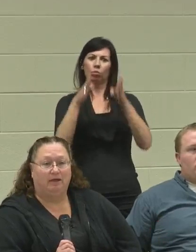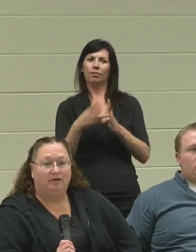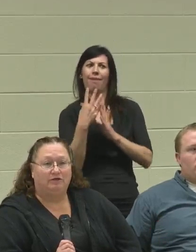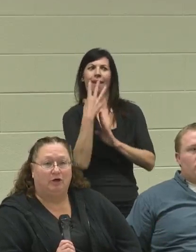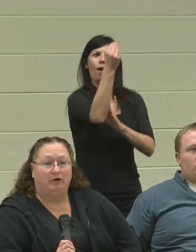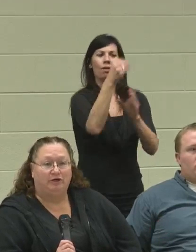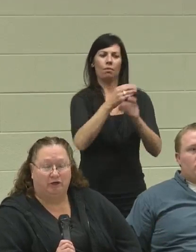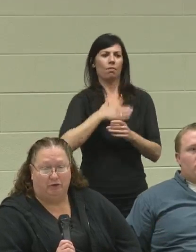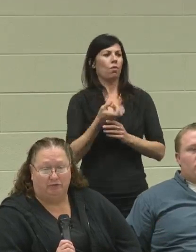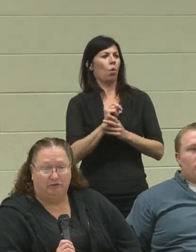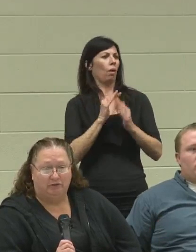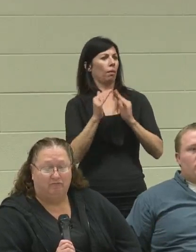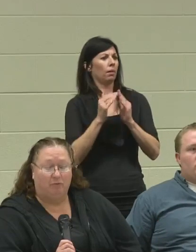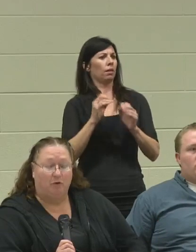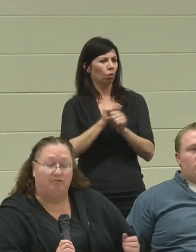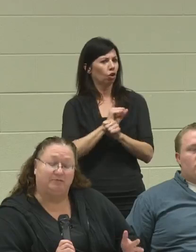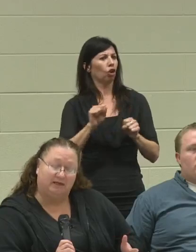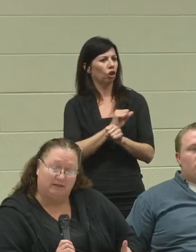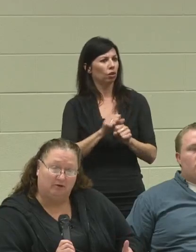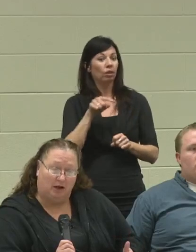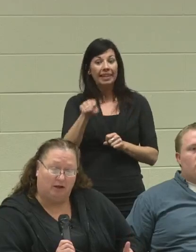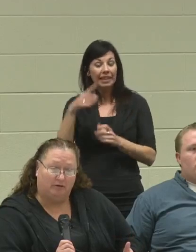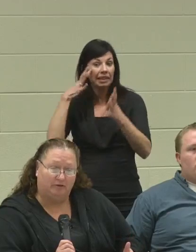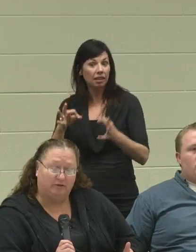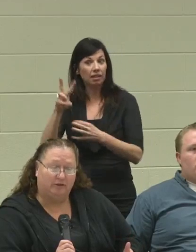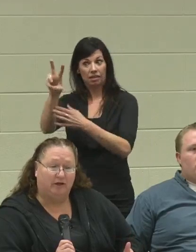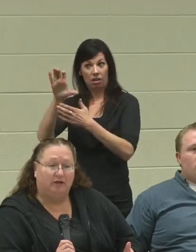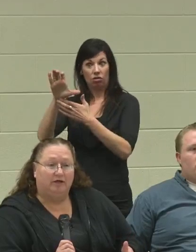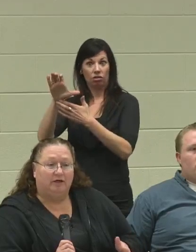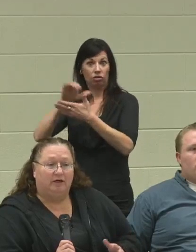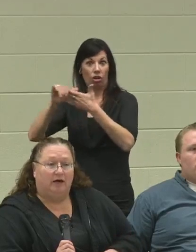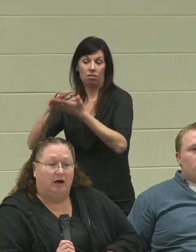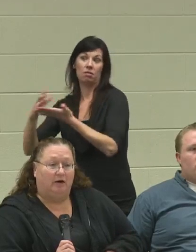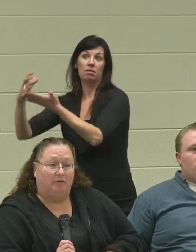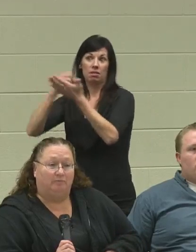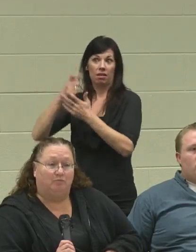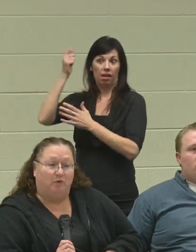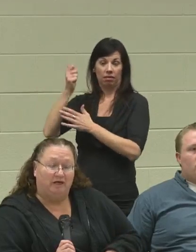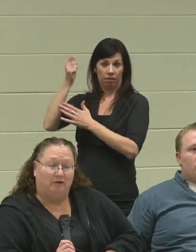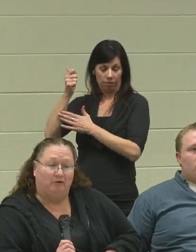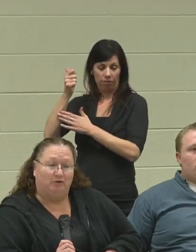So he chose from going from $600, when he noticed